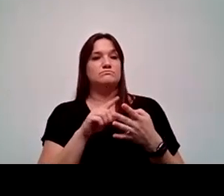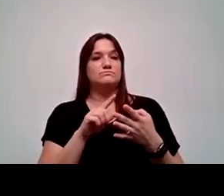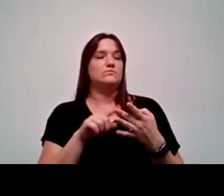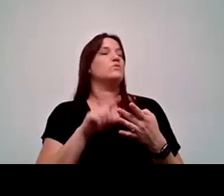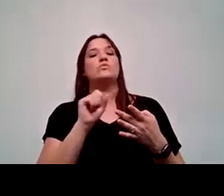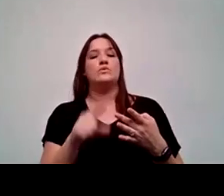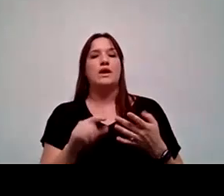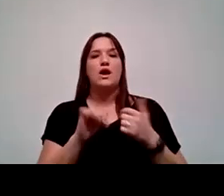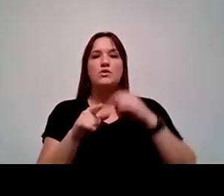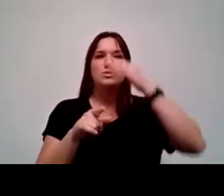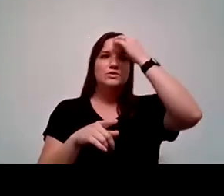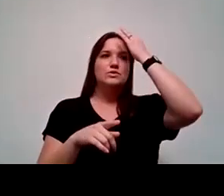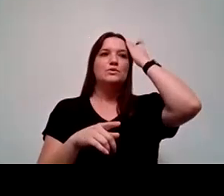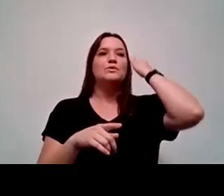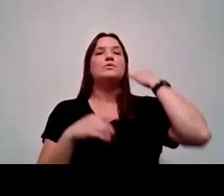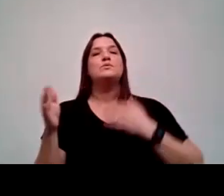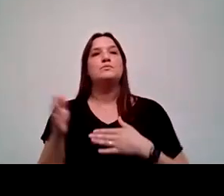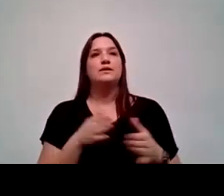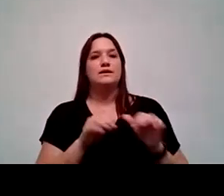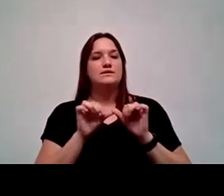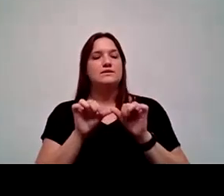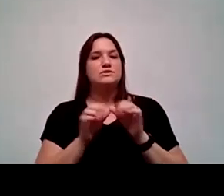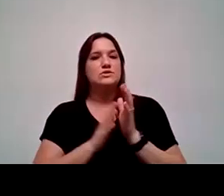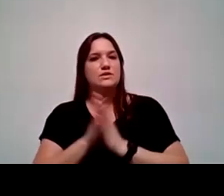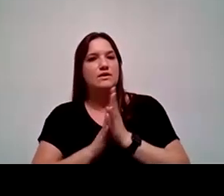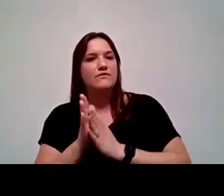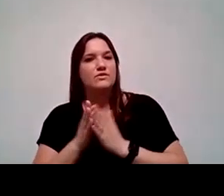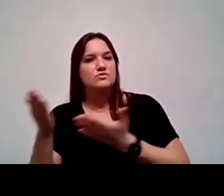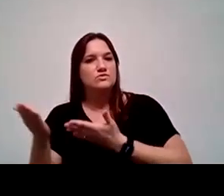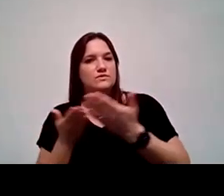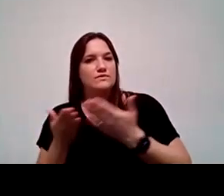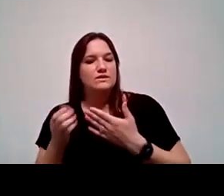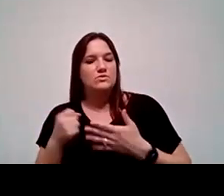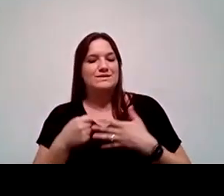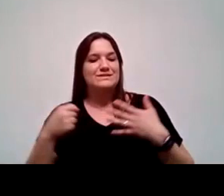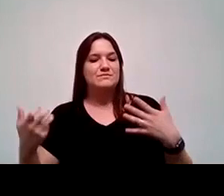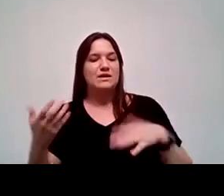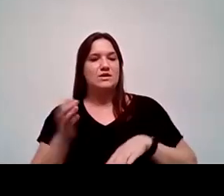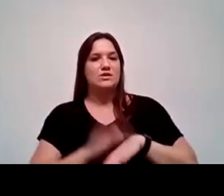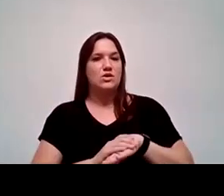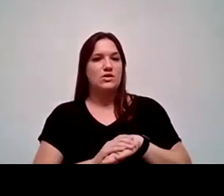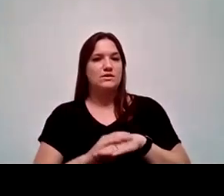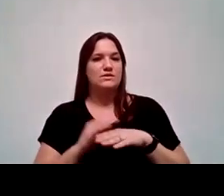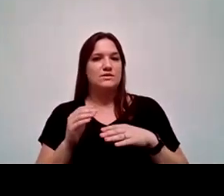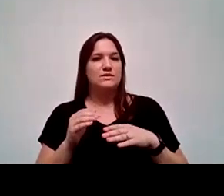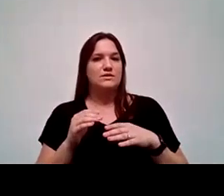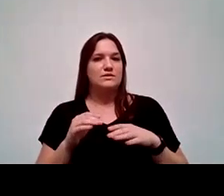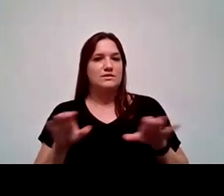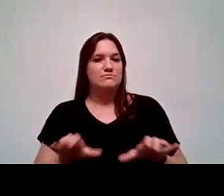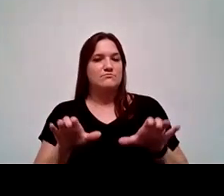how do you intend to continue the efforts of servingness and/or expand upon current initiatives and efforts in the future?